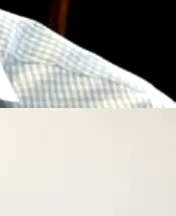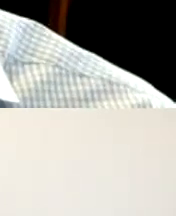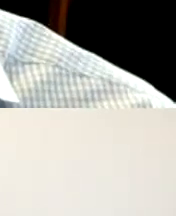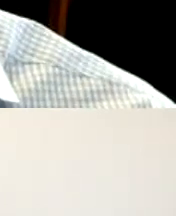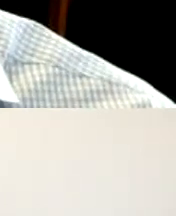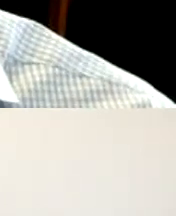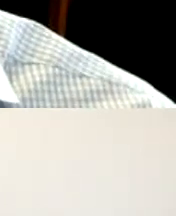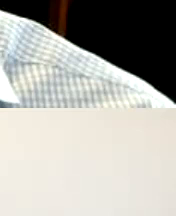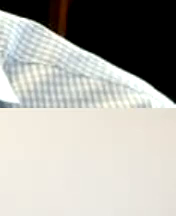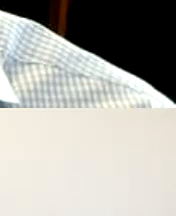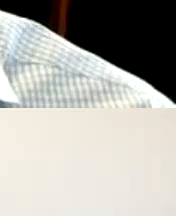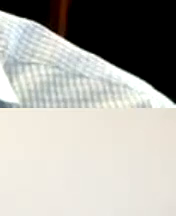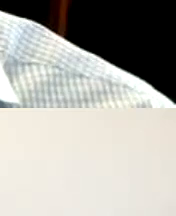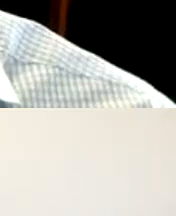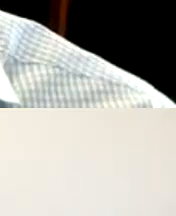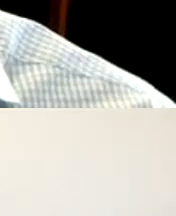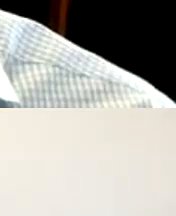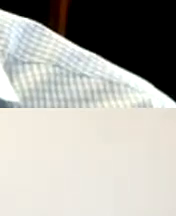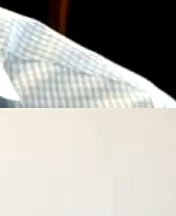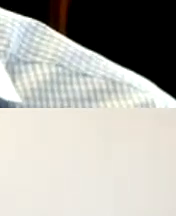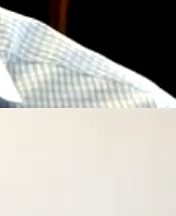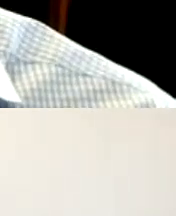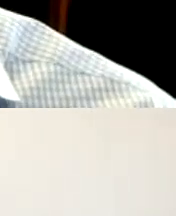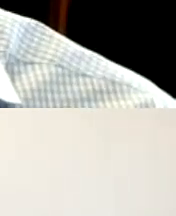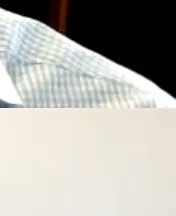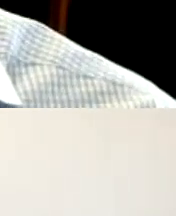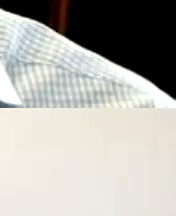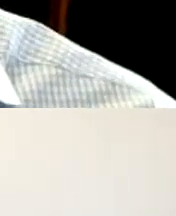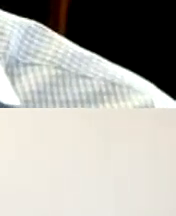qualified disability expense really goes hand in hand with some of these surface Services